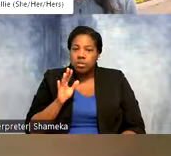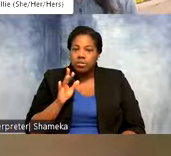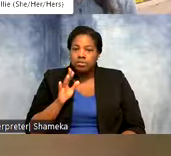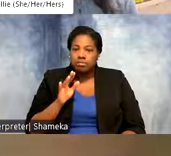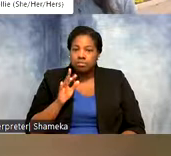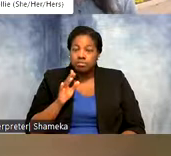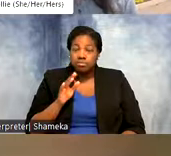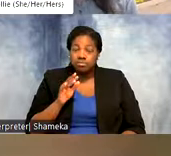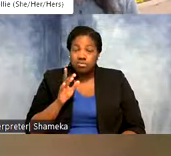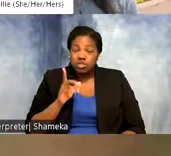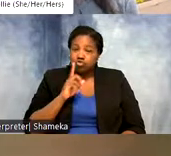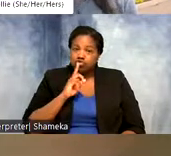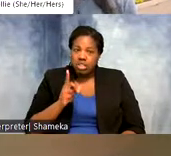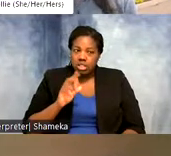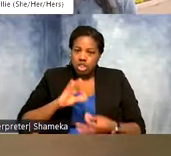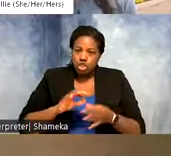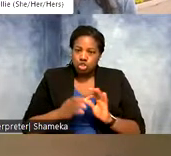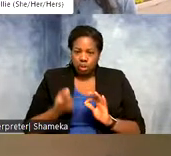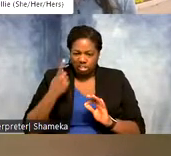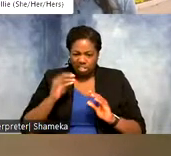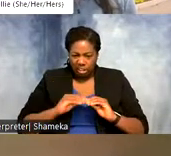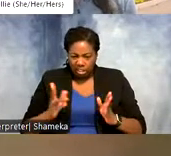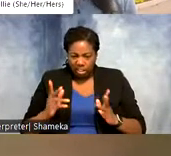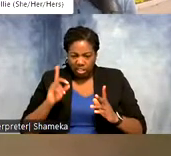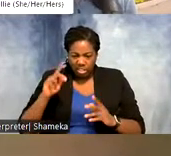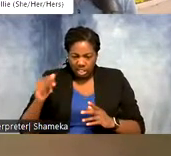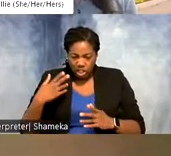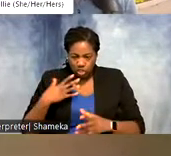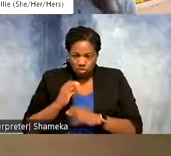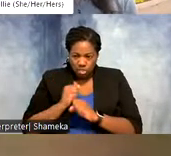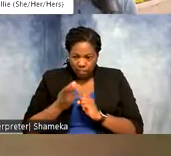interpret the data that is coming in from your research questions. And so I found I really liked